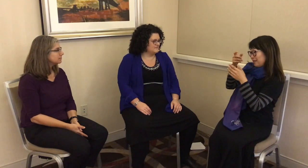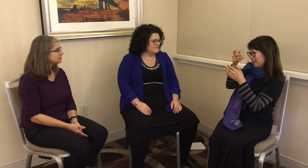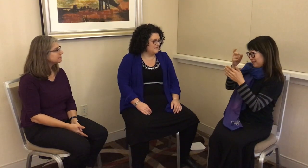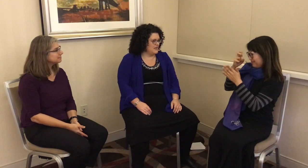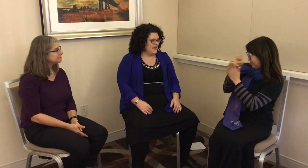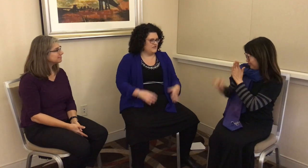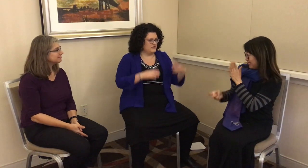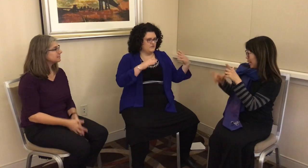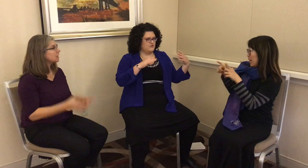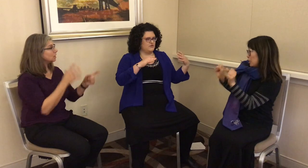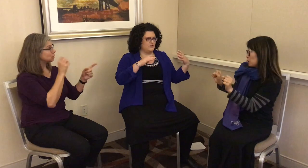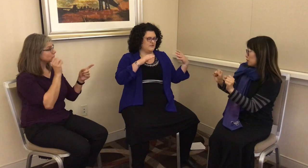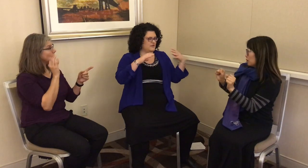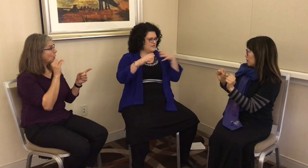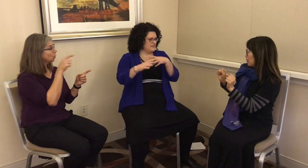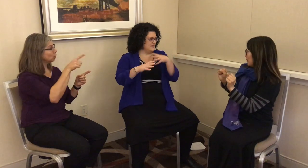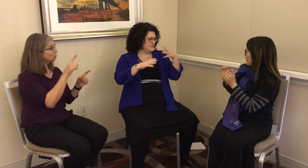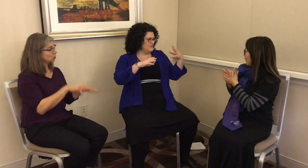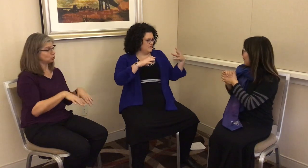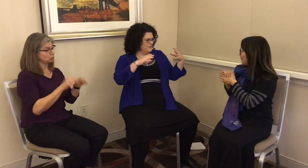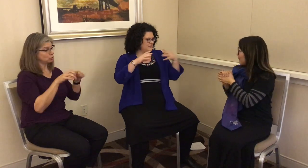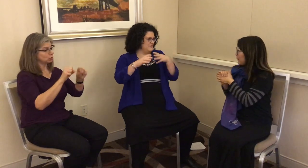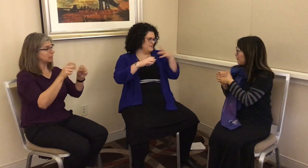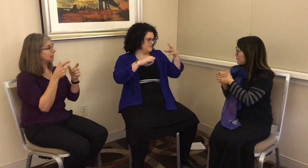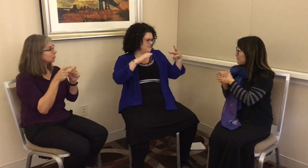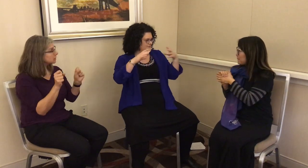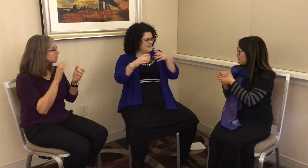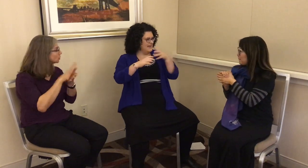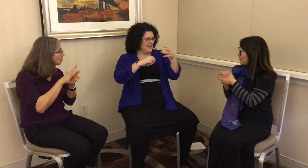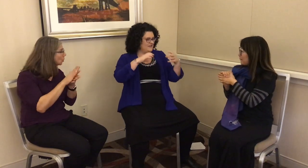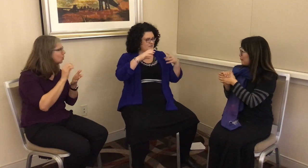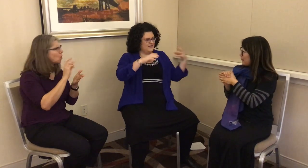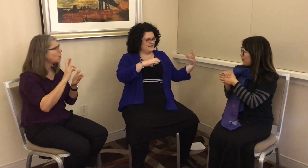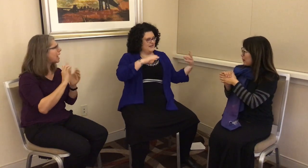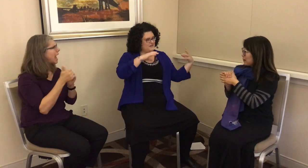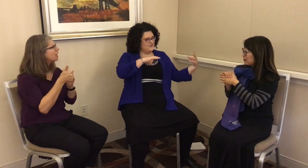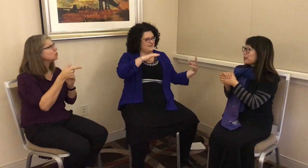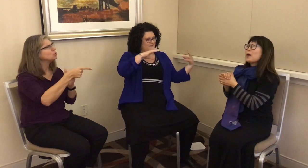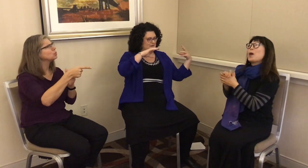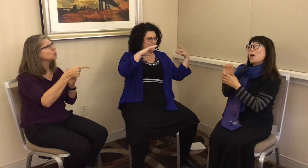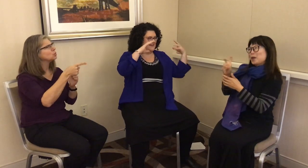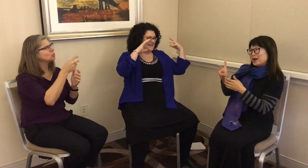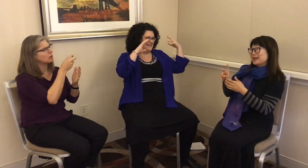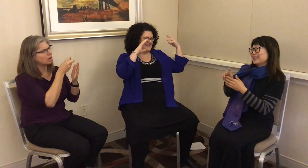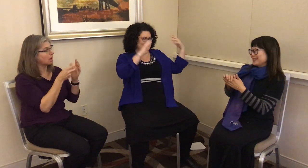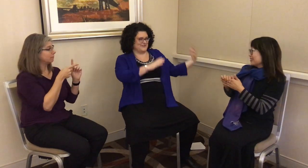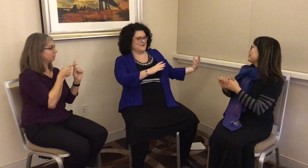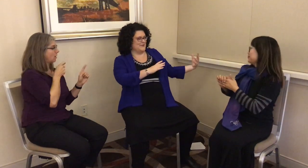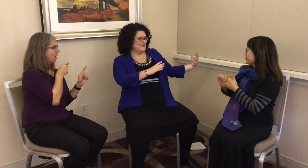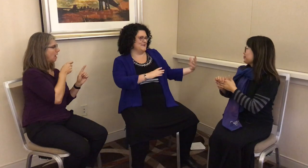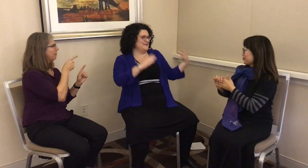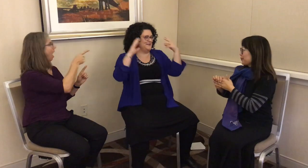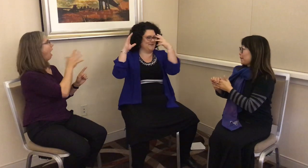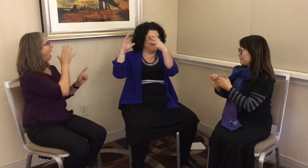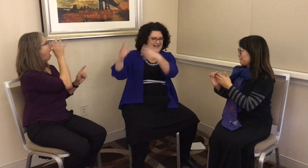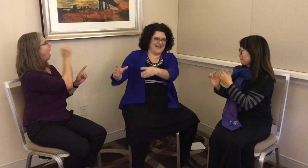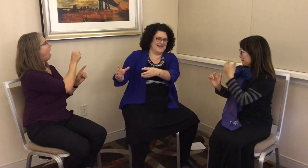G: You took linguistics at school or how did you get from “These are so cool” to “I’m